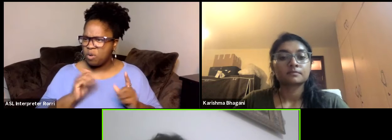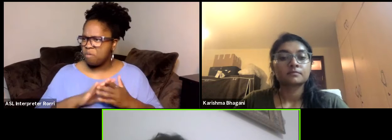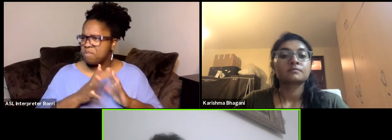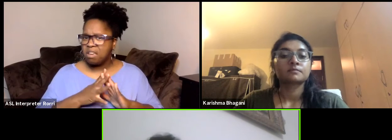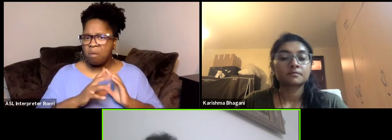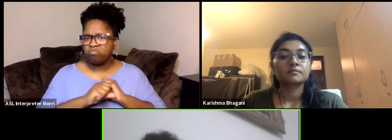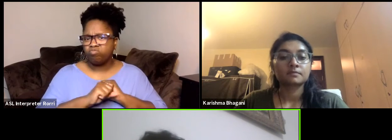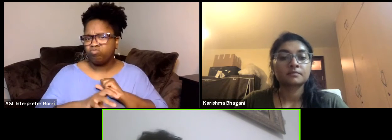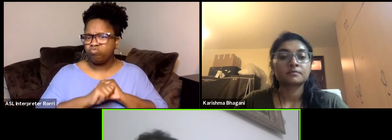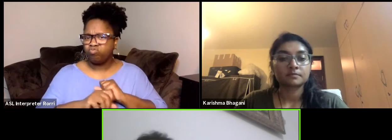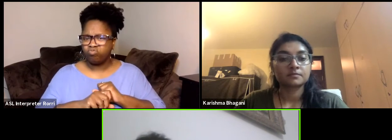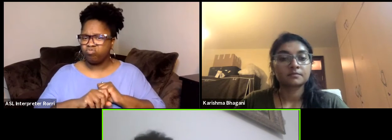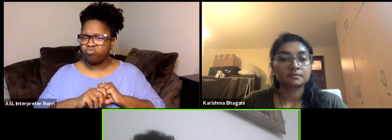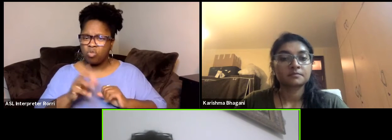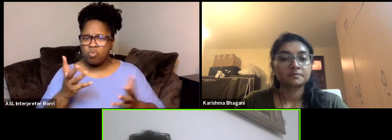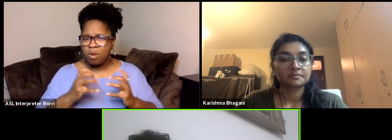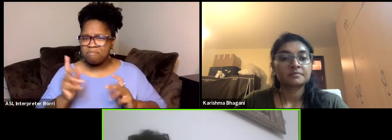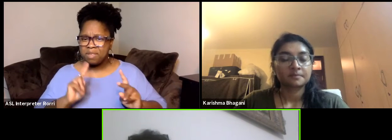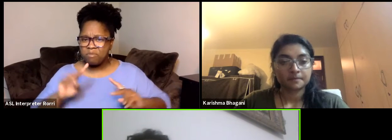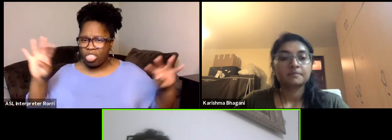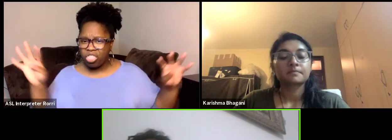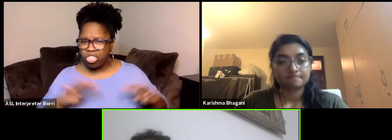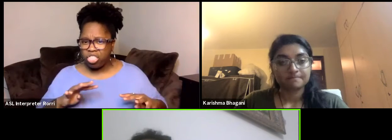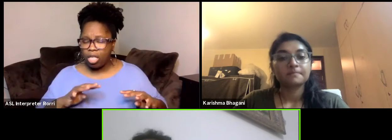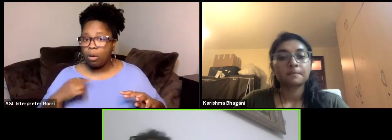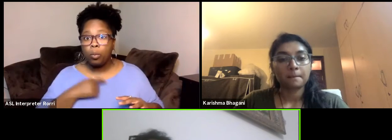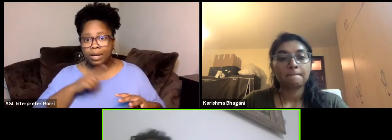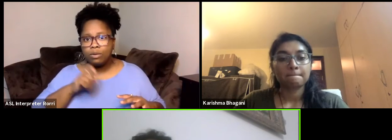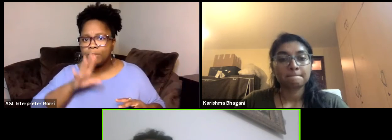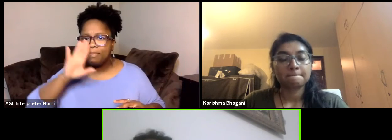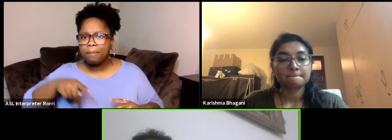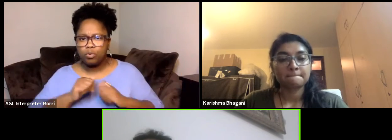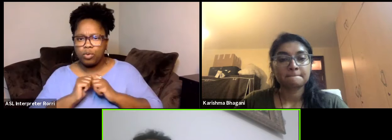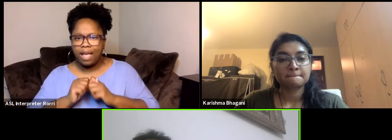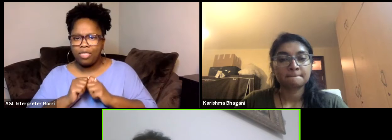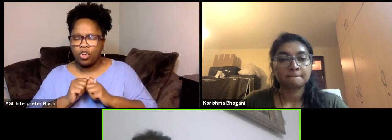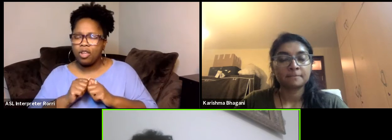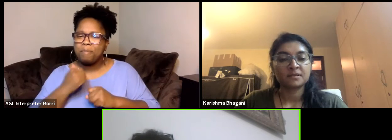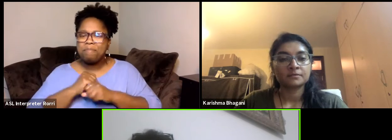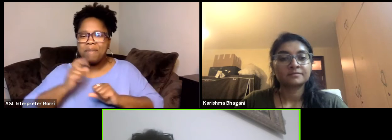about it at the same time together. I think it's about making too much... Much, much more noise,